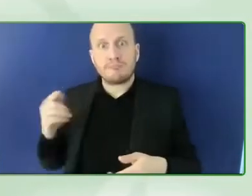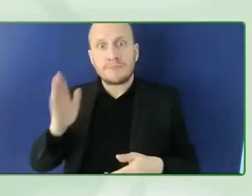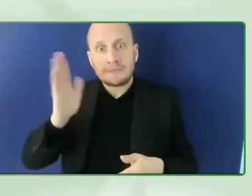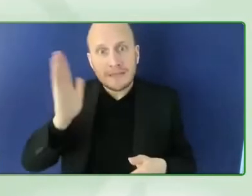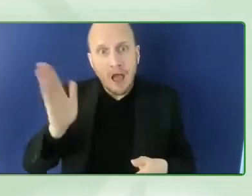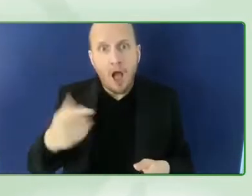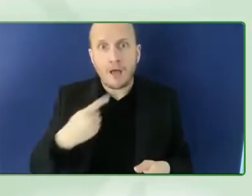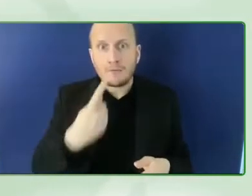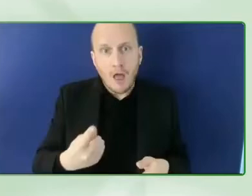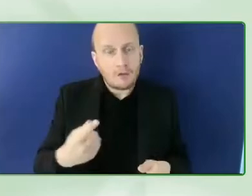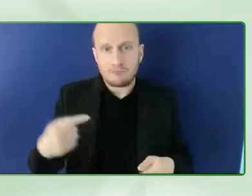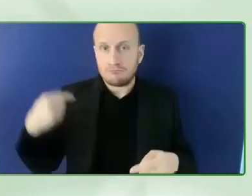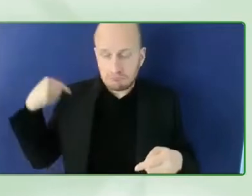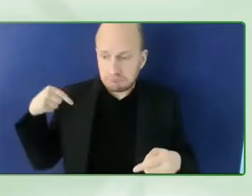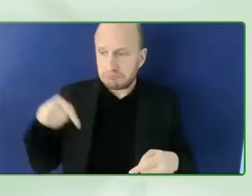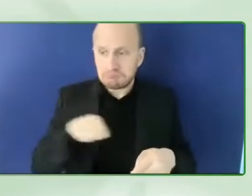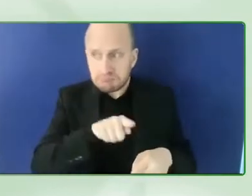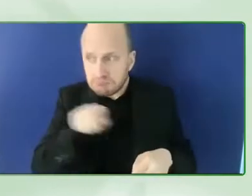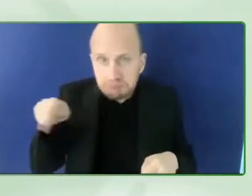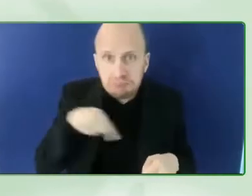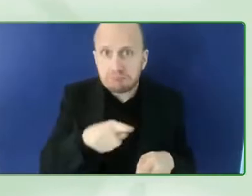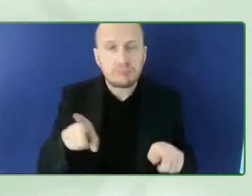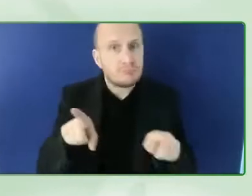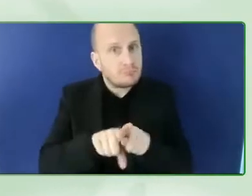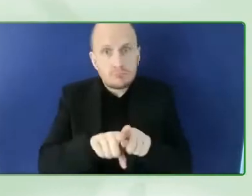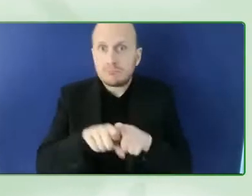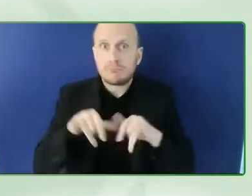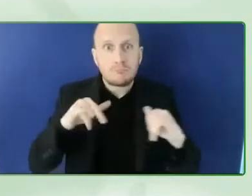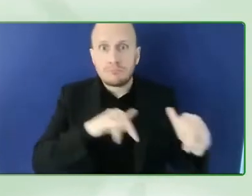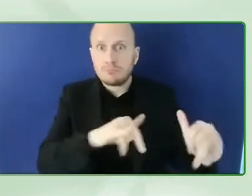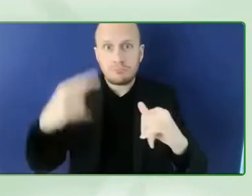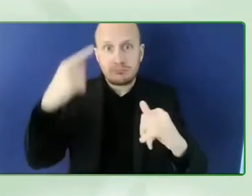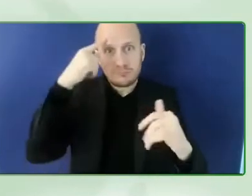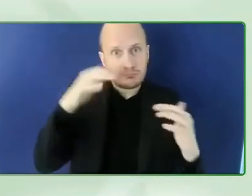it's something that it's weird that it's not happening already and so basically it's about